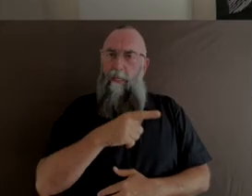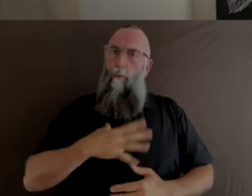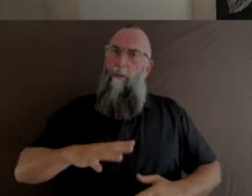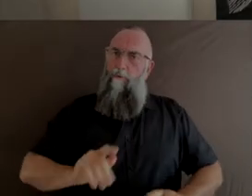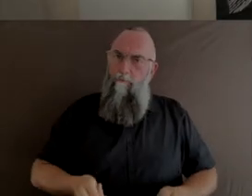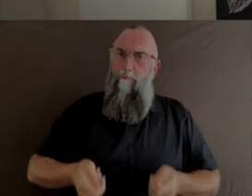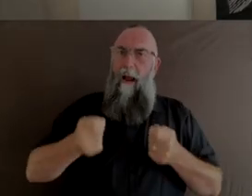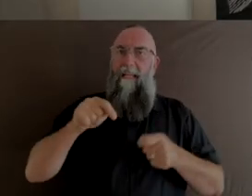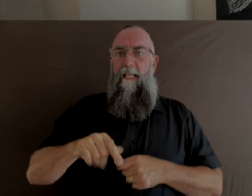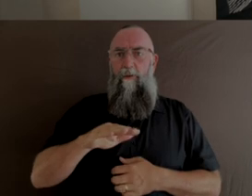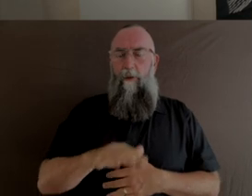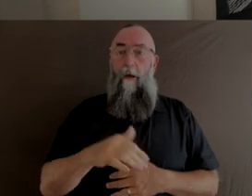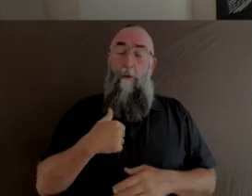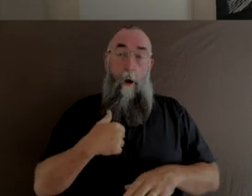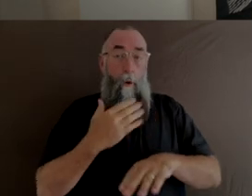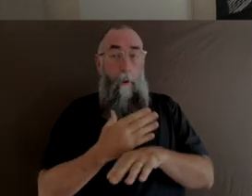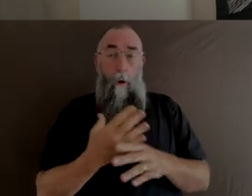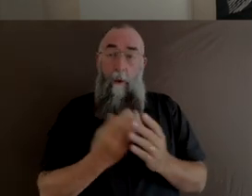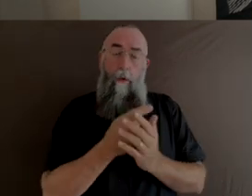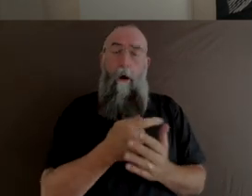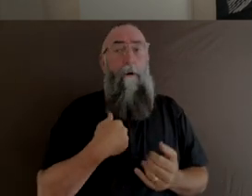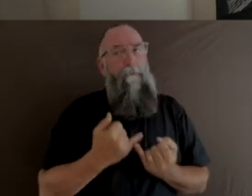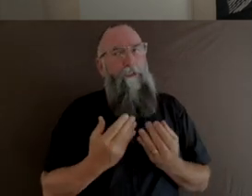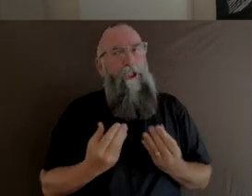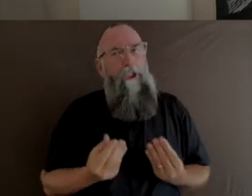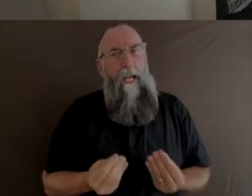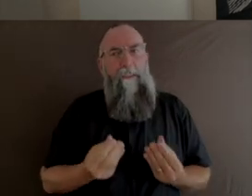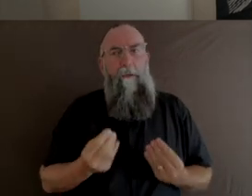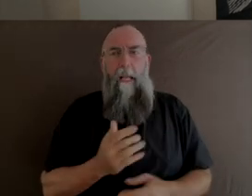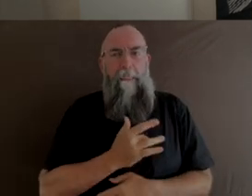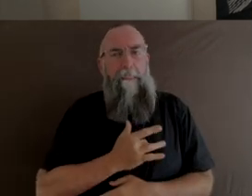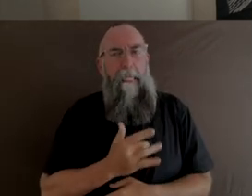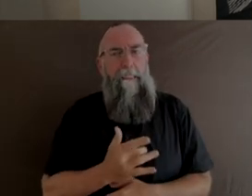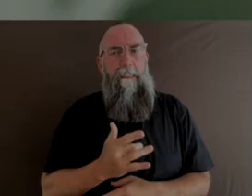We worked with her in a very gentle and sensitive way, not wanting to push her too far.